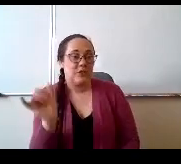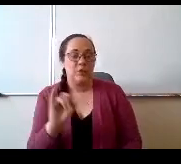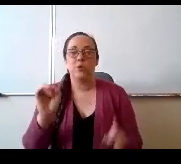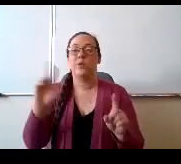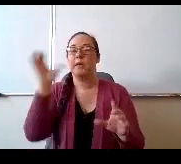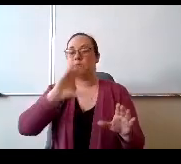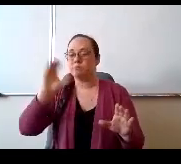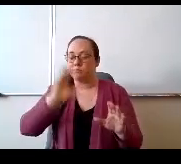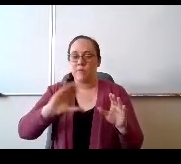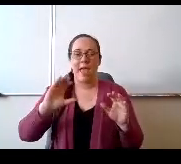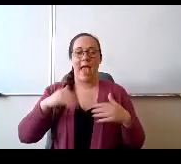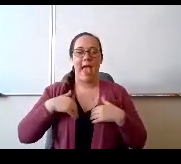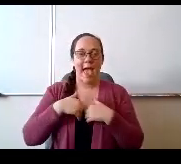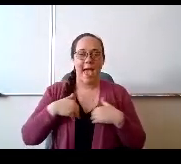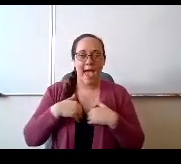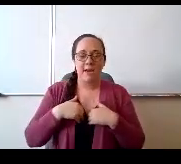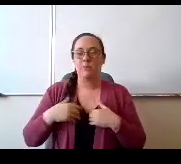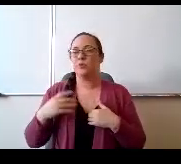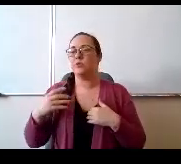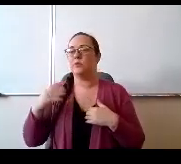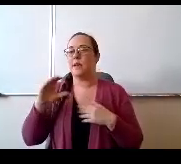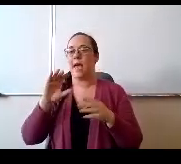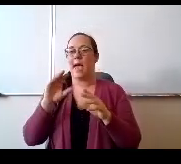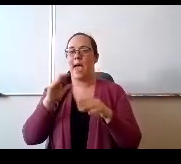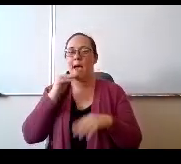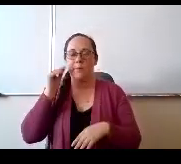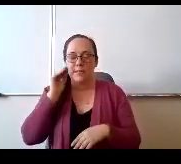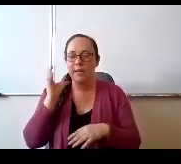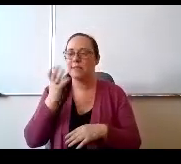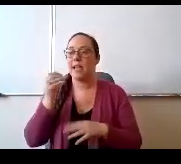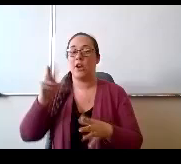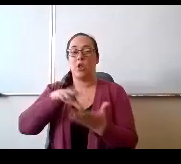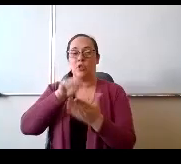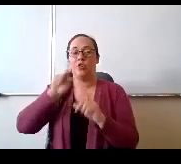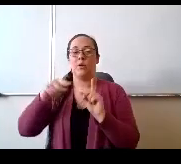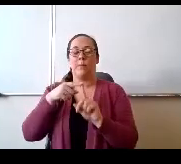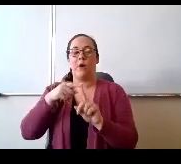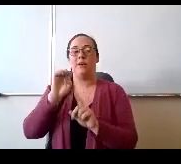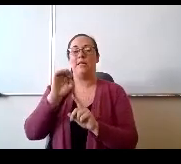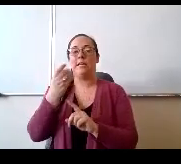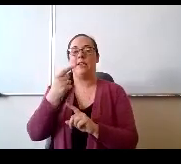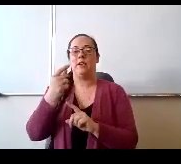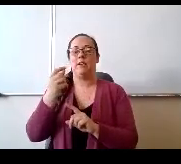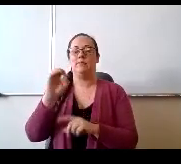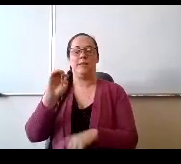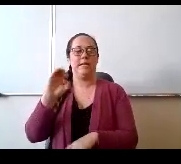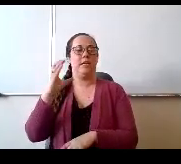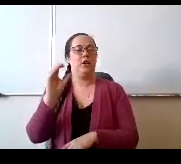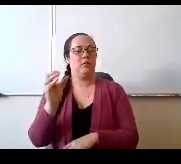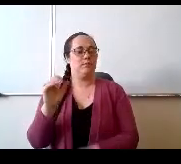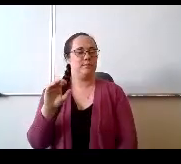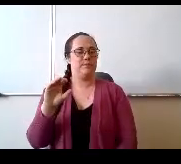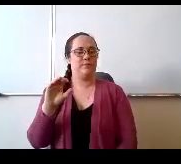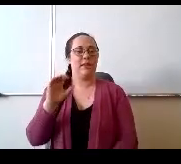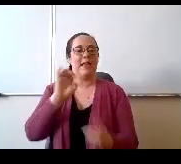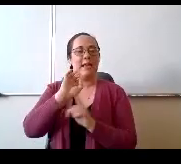and learned about ecosystems across the world all while sitting in their library. These field trips quote unquote field trips